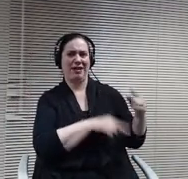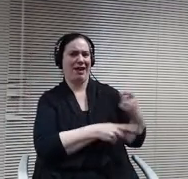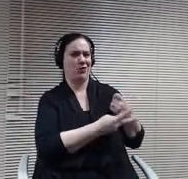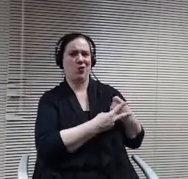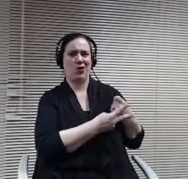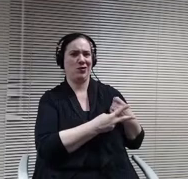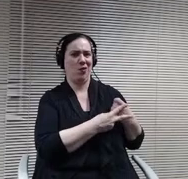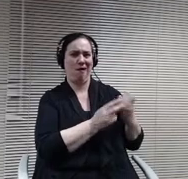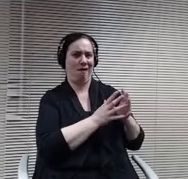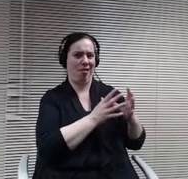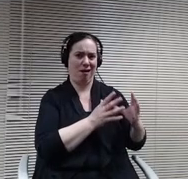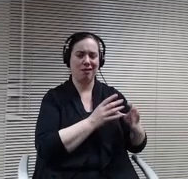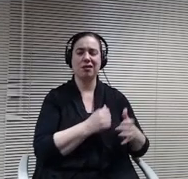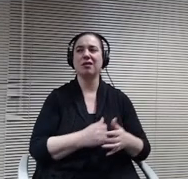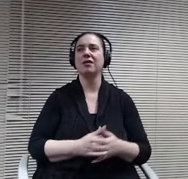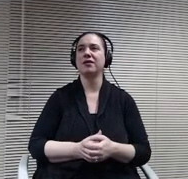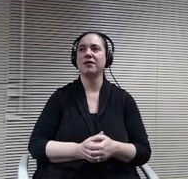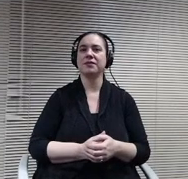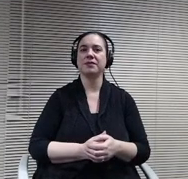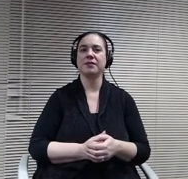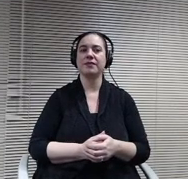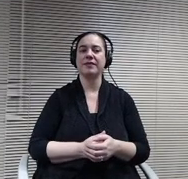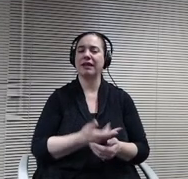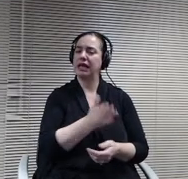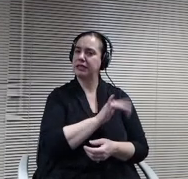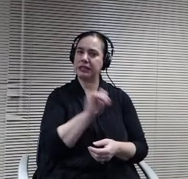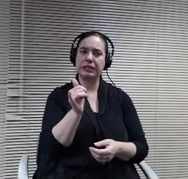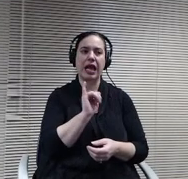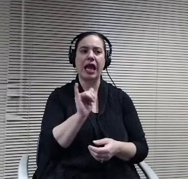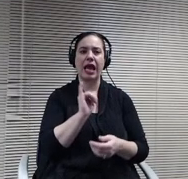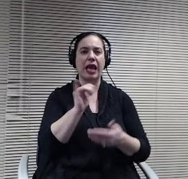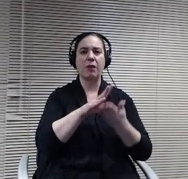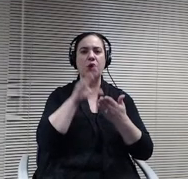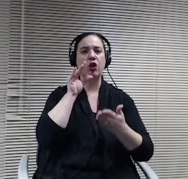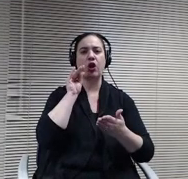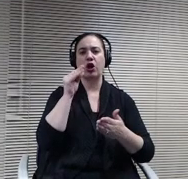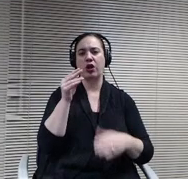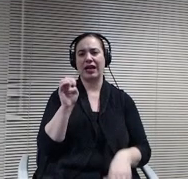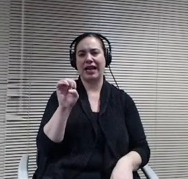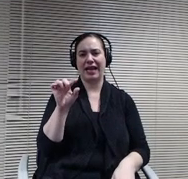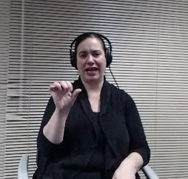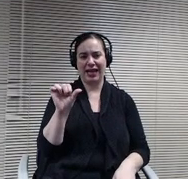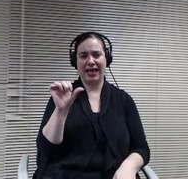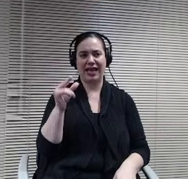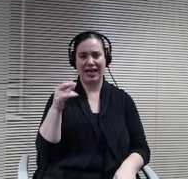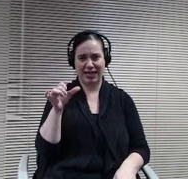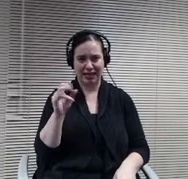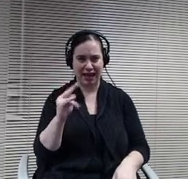Similar things that we learn from Eagan. Having enough equipment you can see some of the pieces that that they said